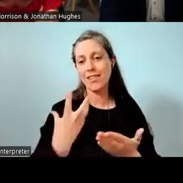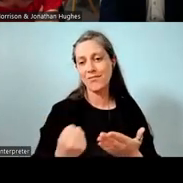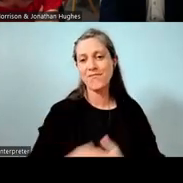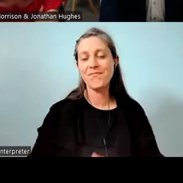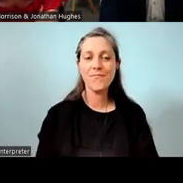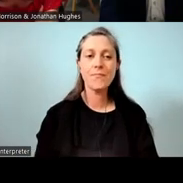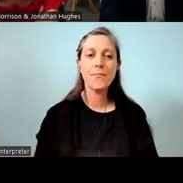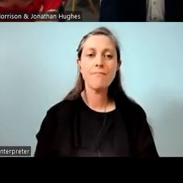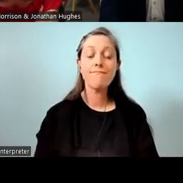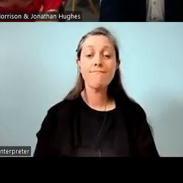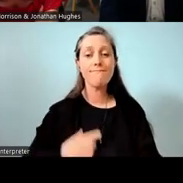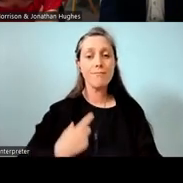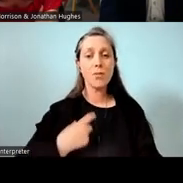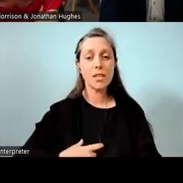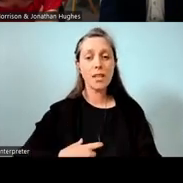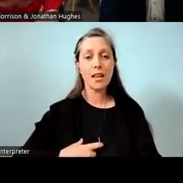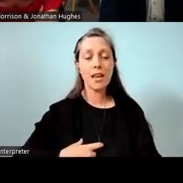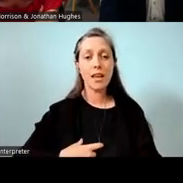Personally, I joined Masterchef this term.